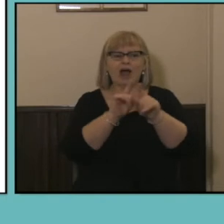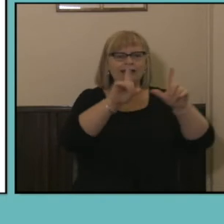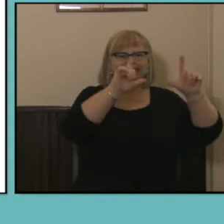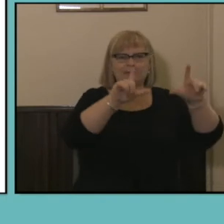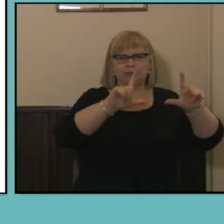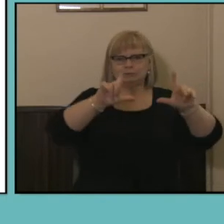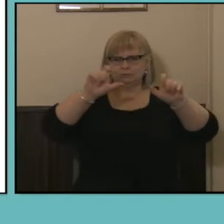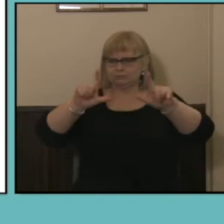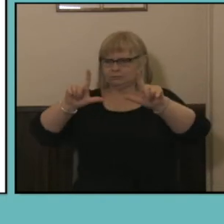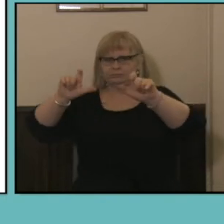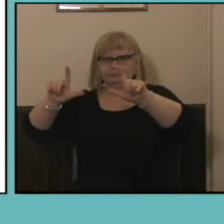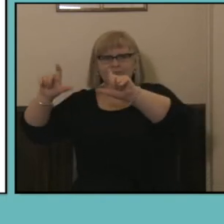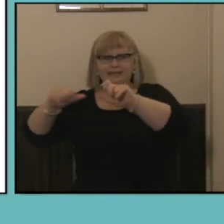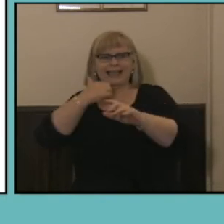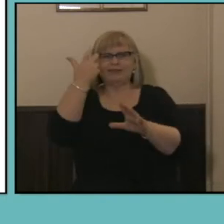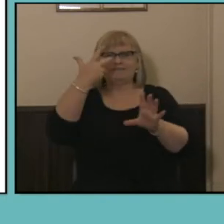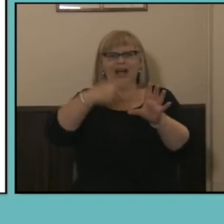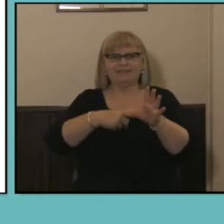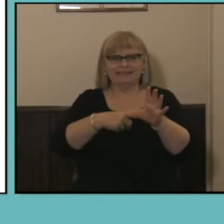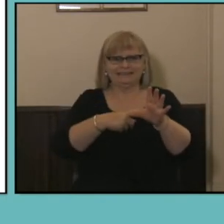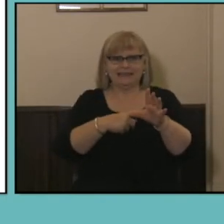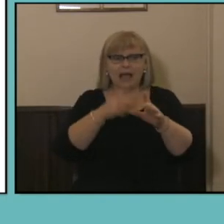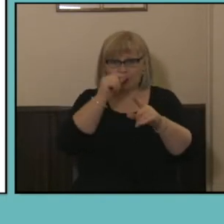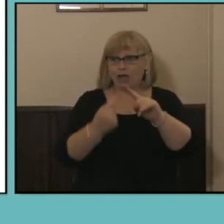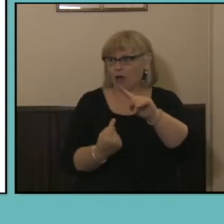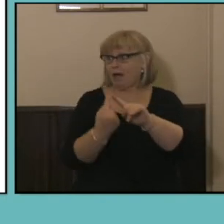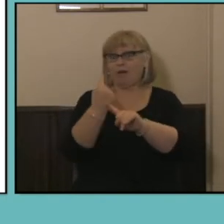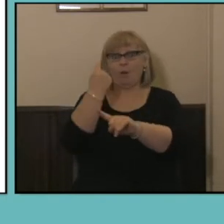back every five years, back a very long way. So as you can see in the slide here